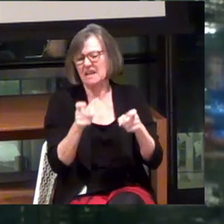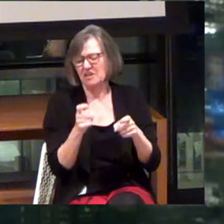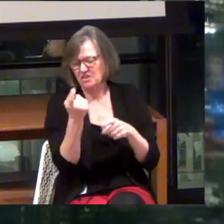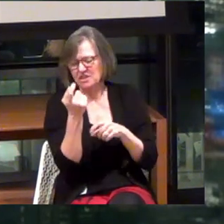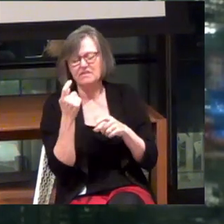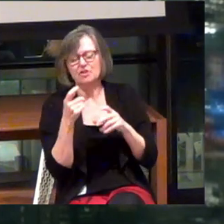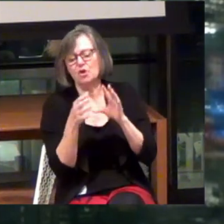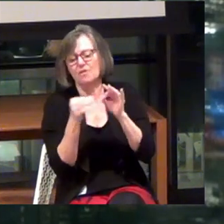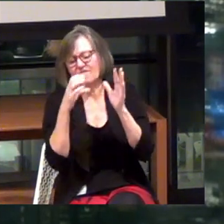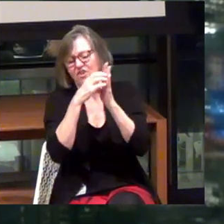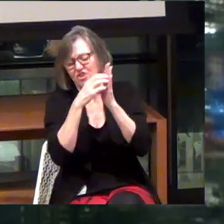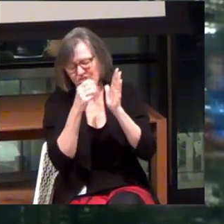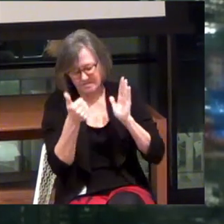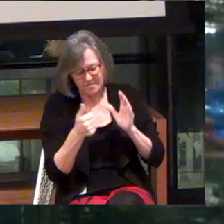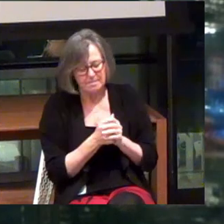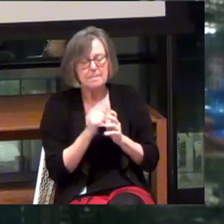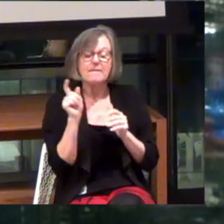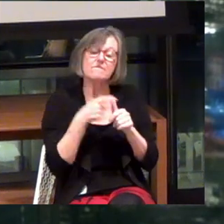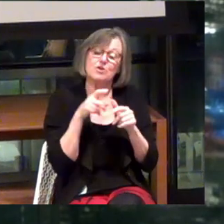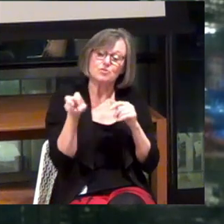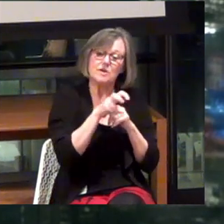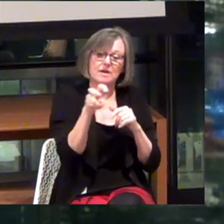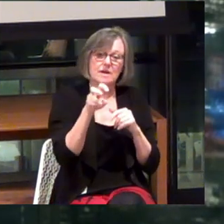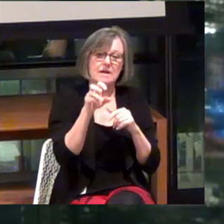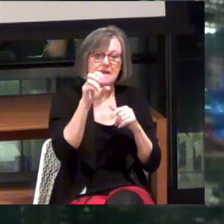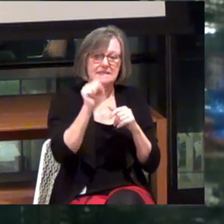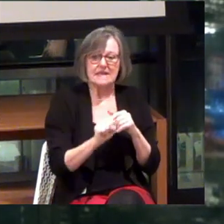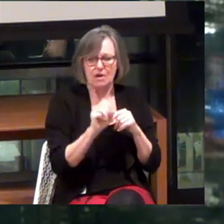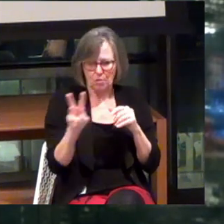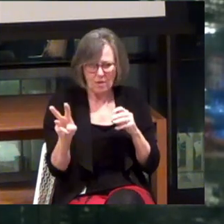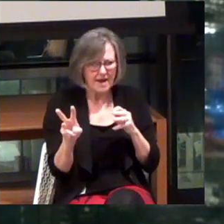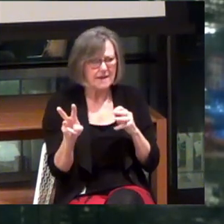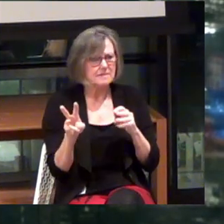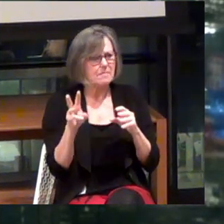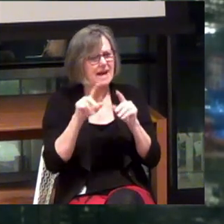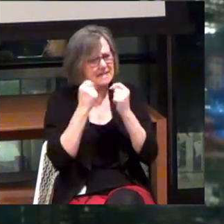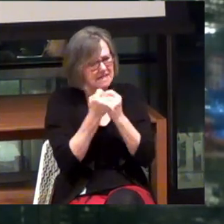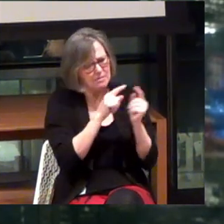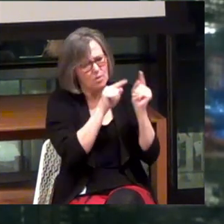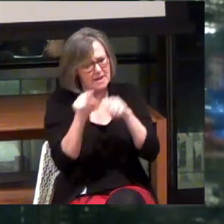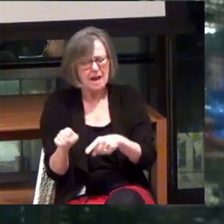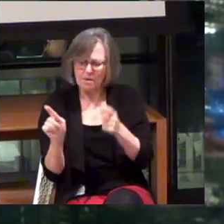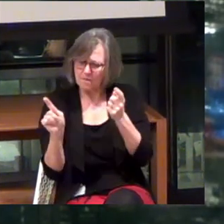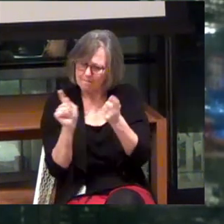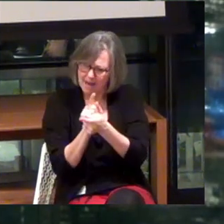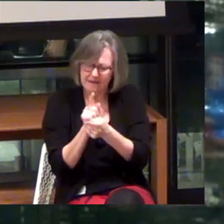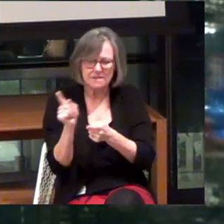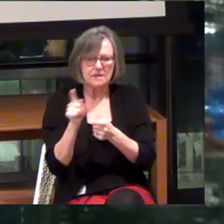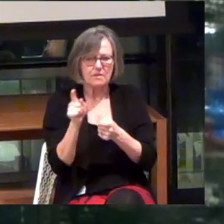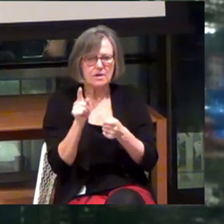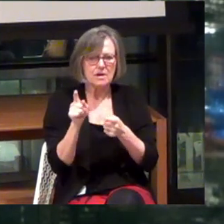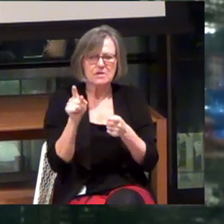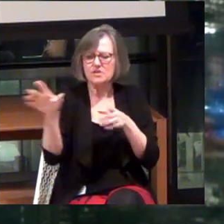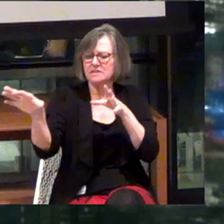Our first trip, my team went down there and pulled random people out of the crowd to get